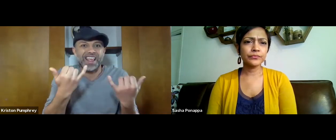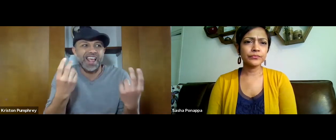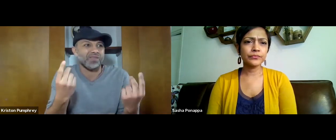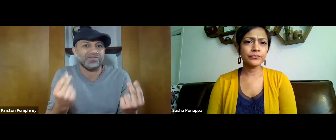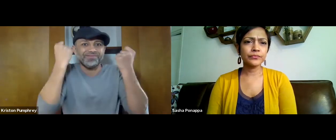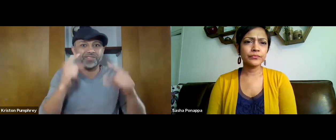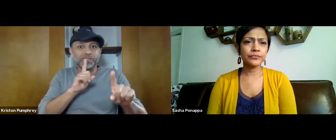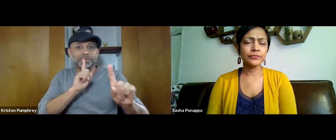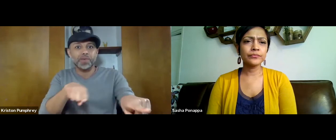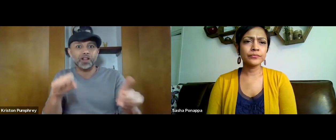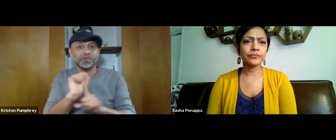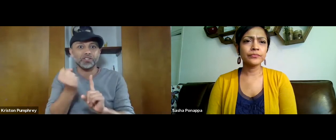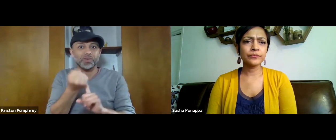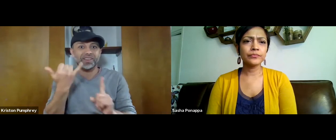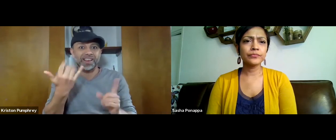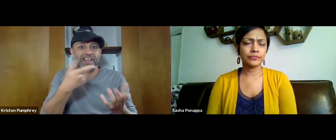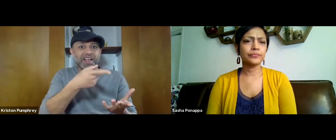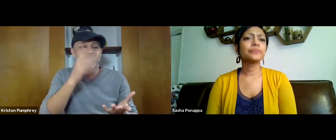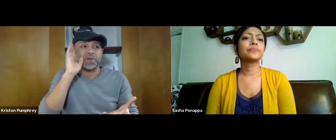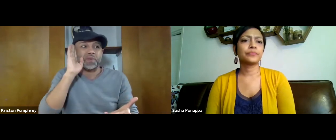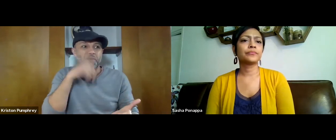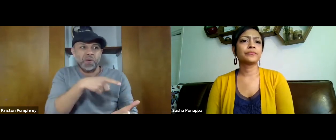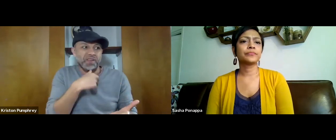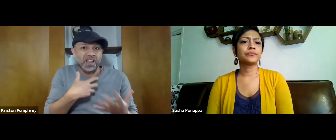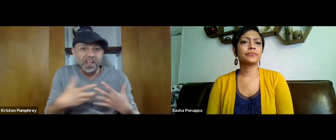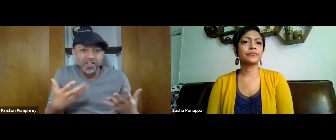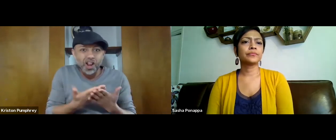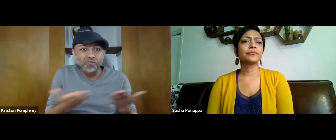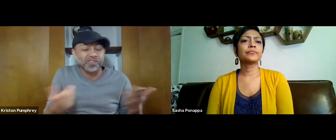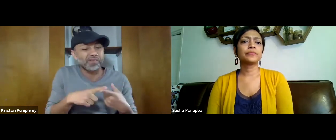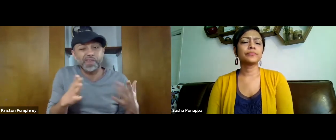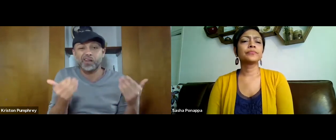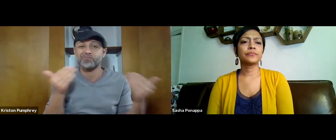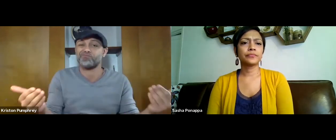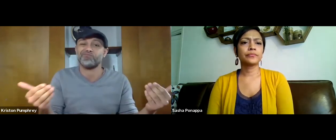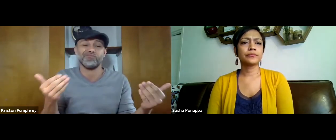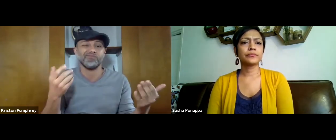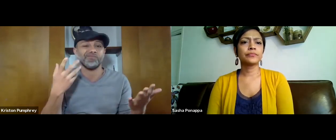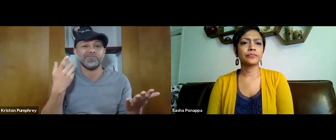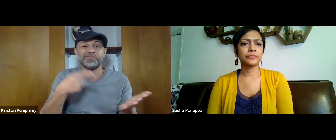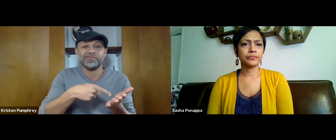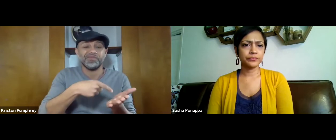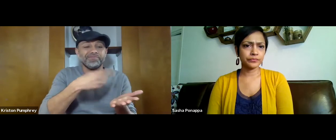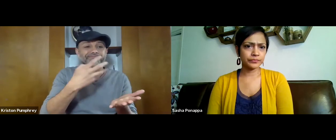Suppose an organization needs a response to a situation right now, they don't have a lot of resources,